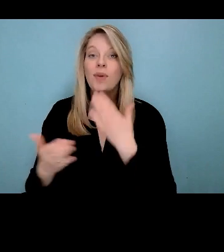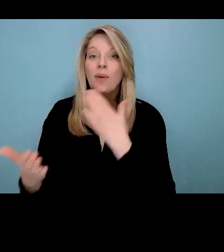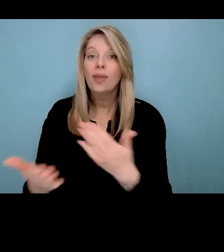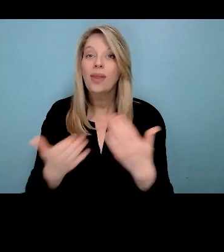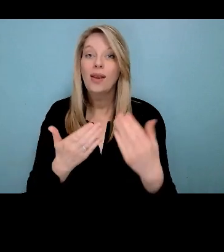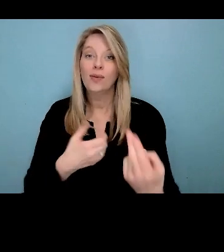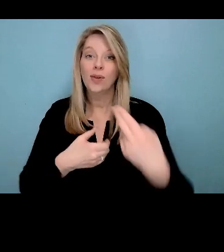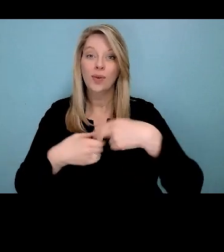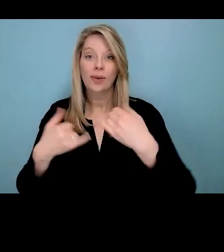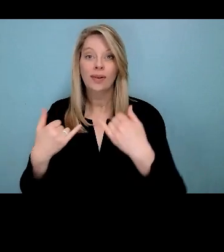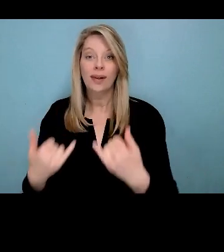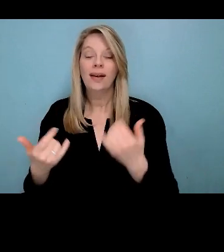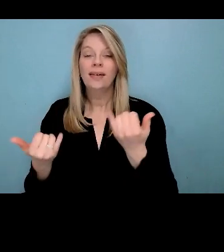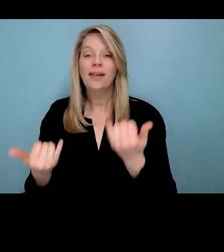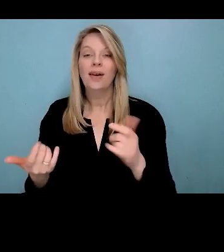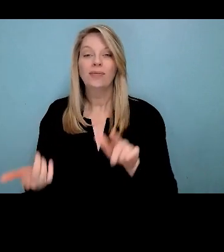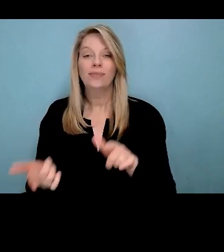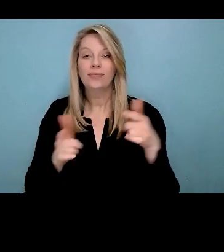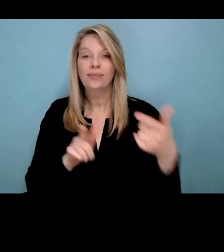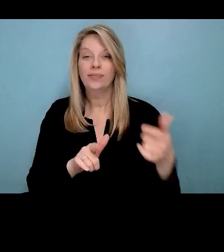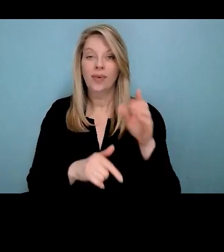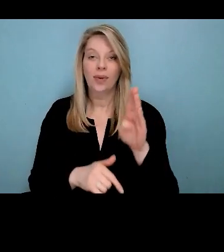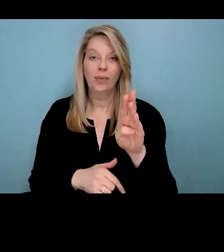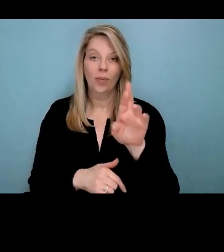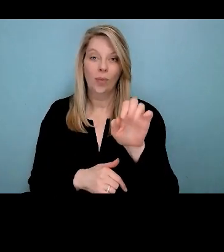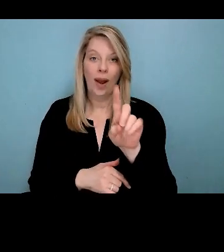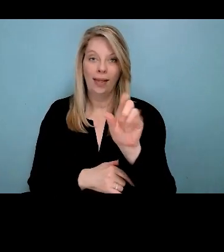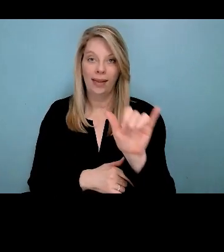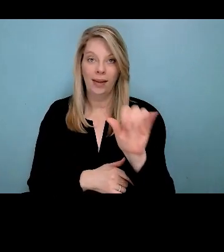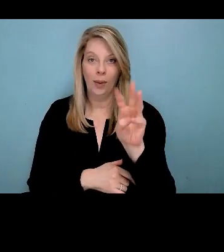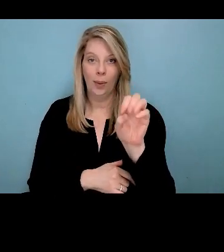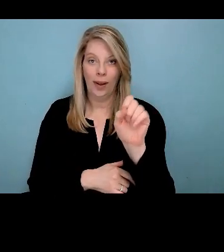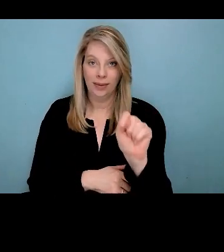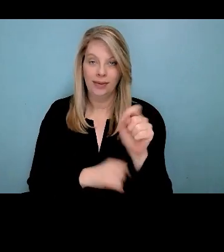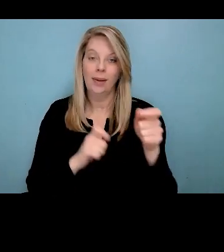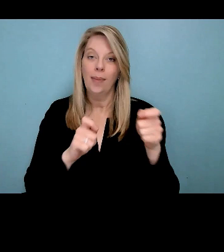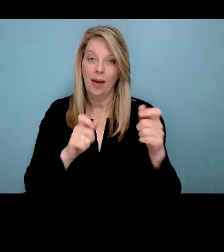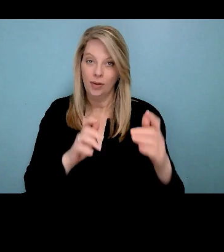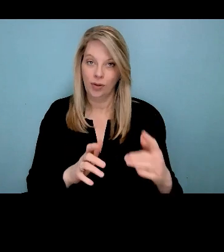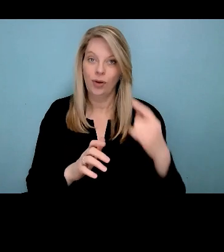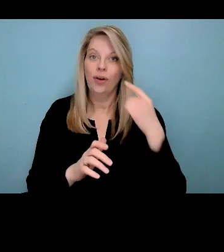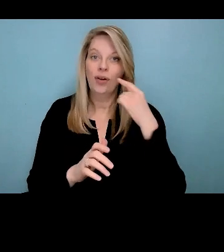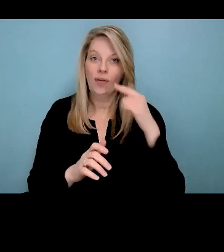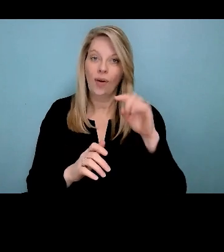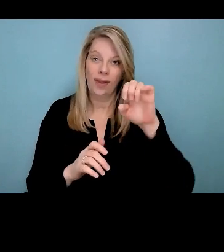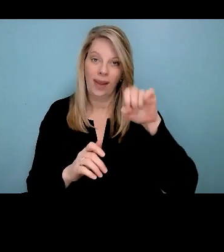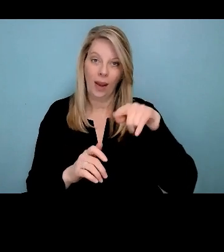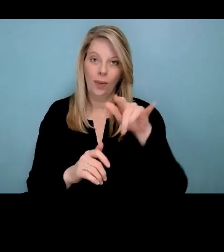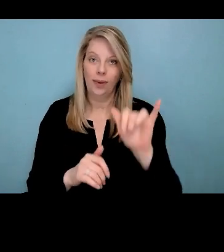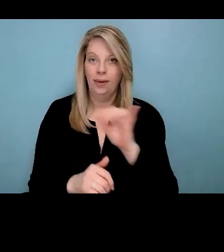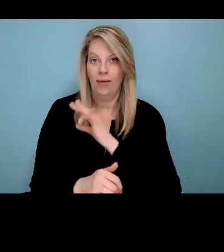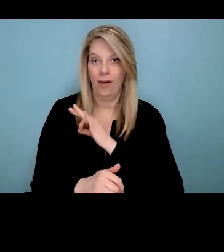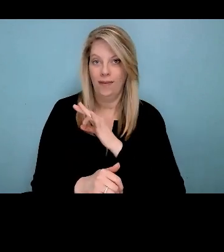we have a special guest member of the Human Rights Committee of Council, Dr.